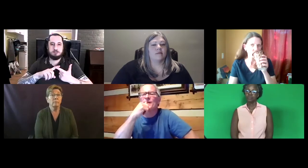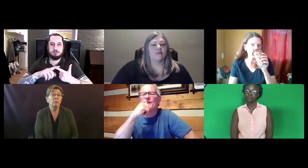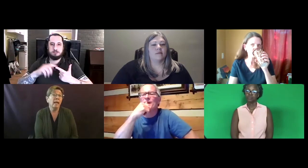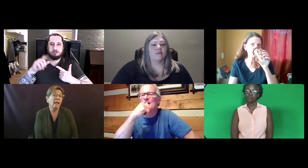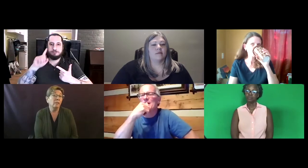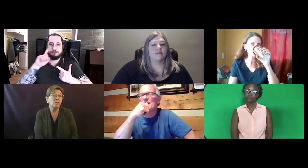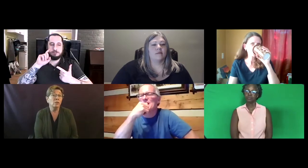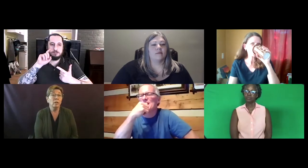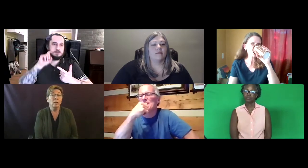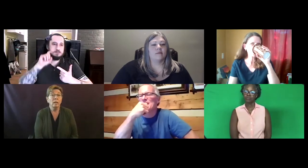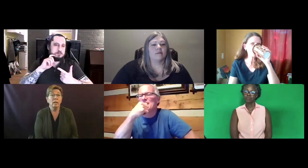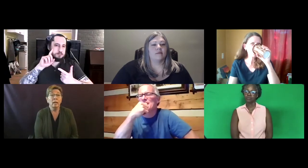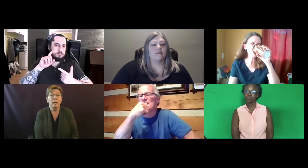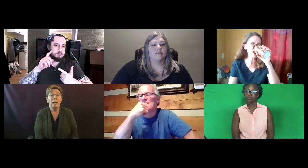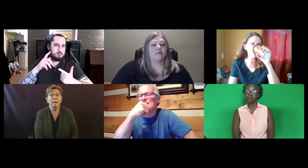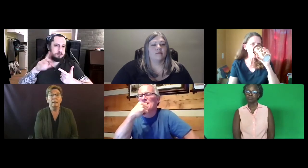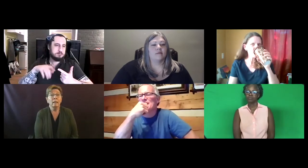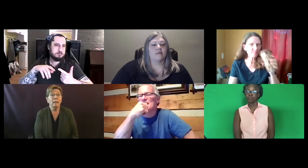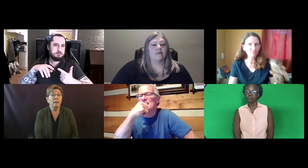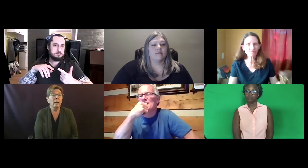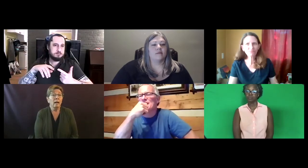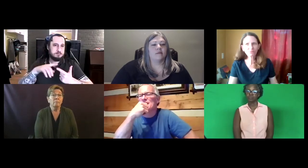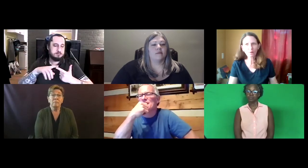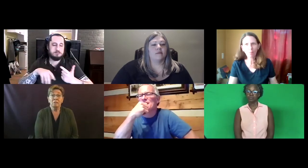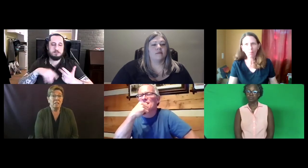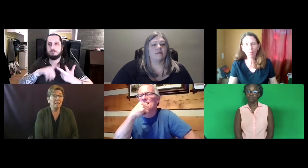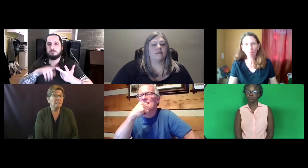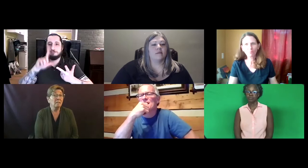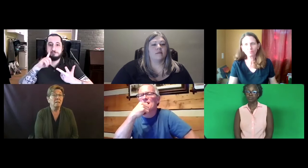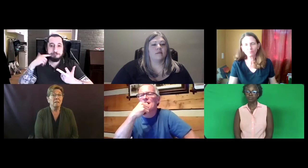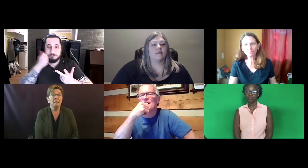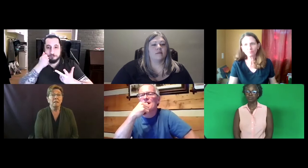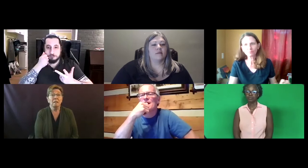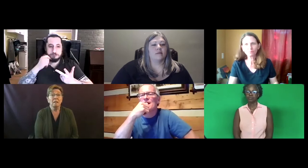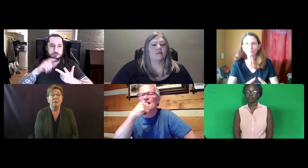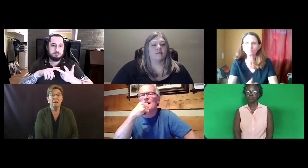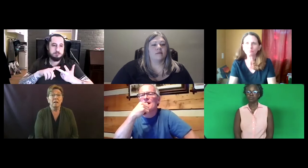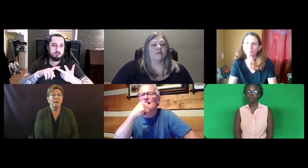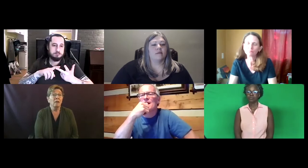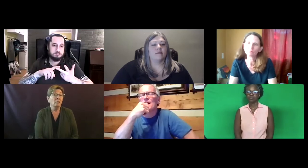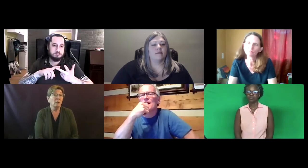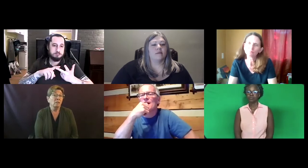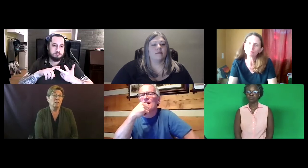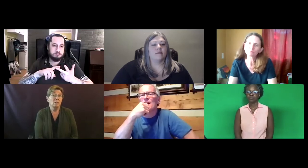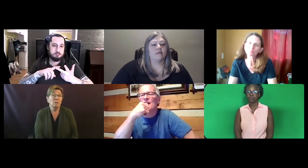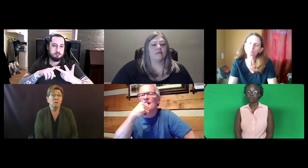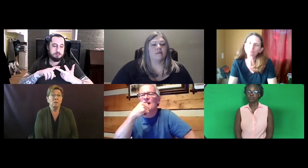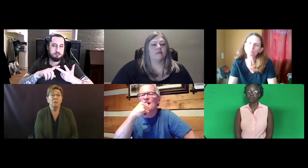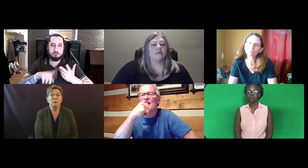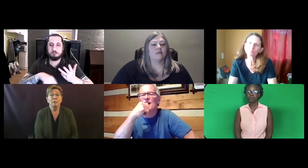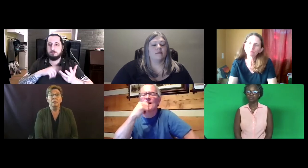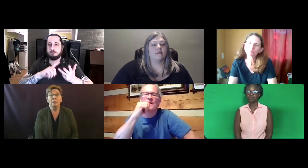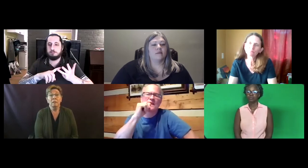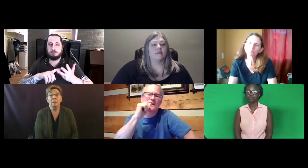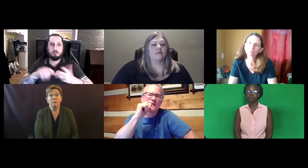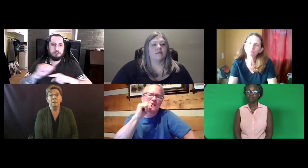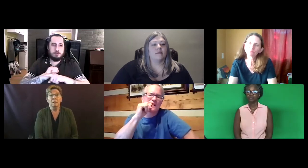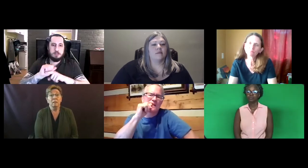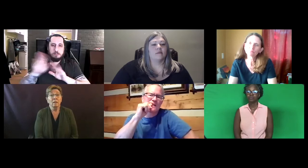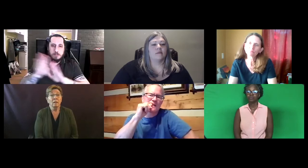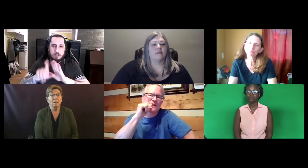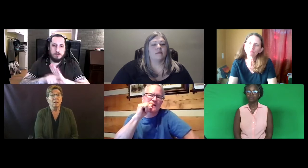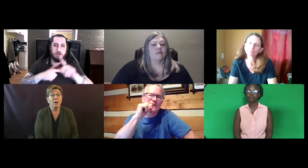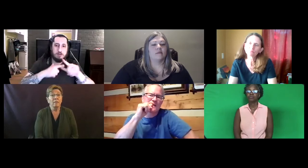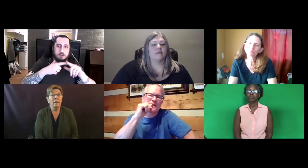Their age, their sex, are they transgender (error: ethnicity)?